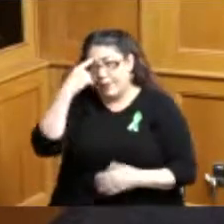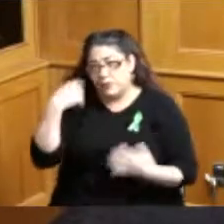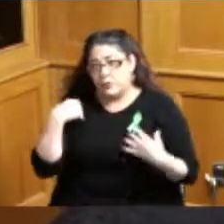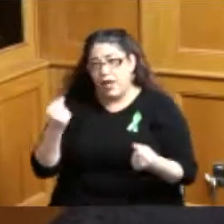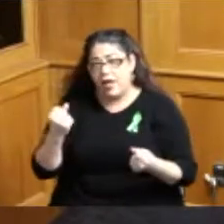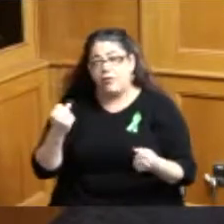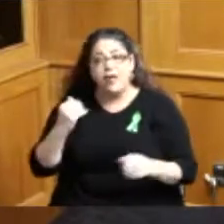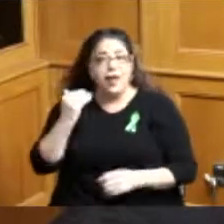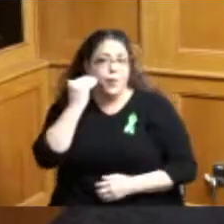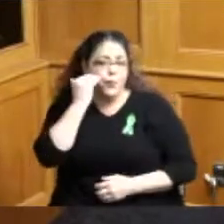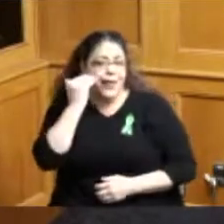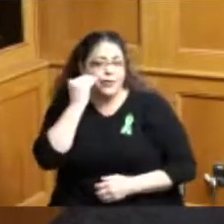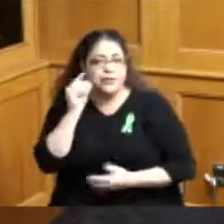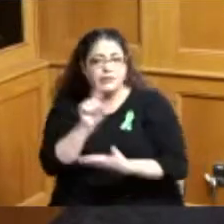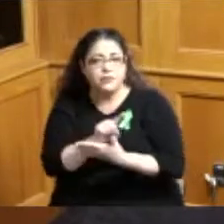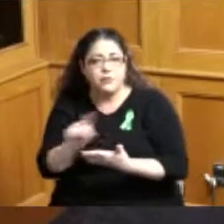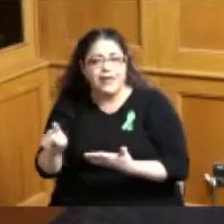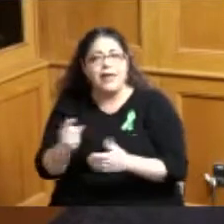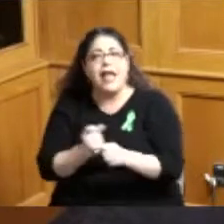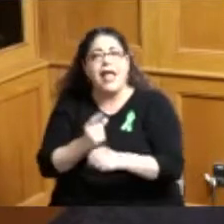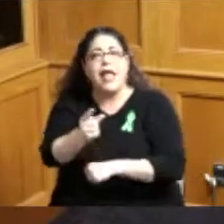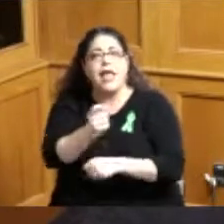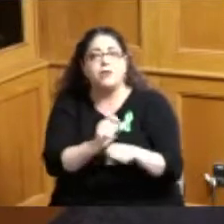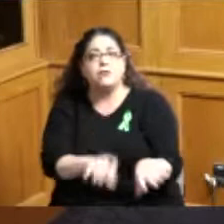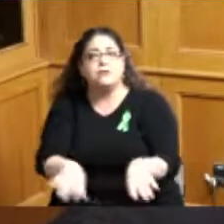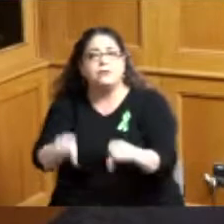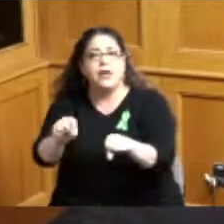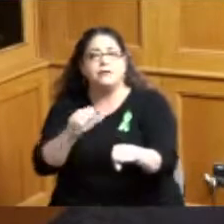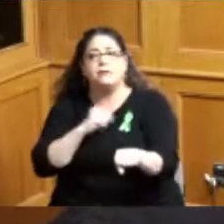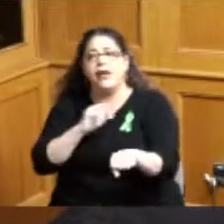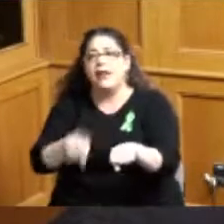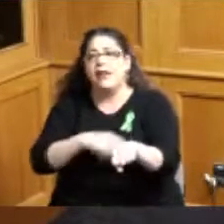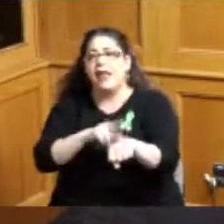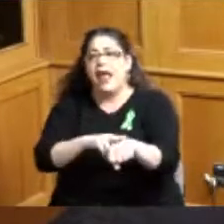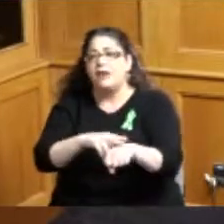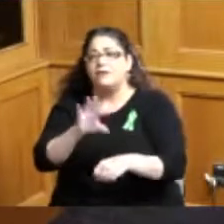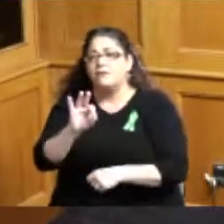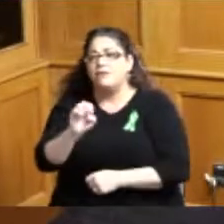is an annual event sponsored by national federation of families for children's mental